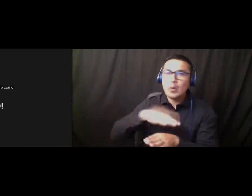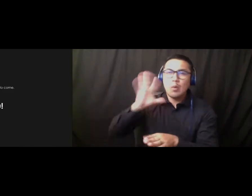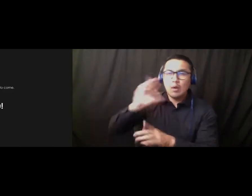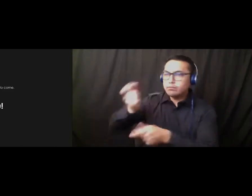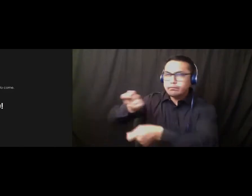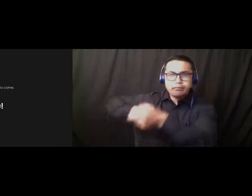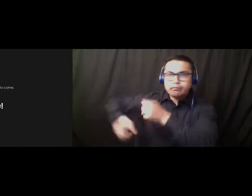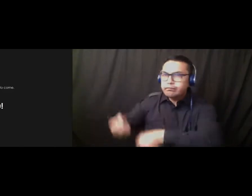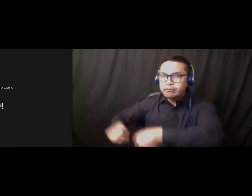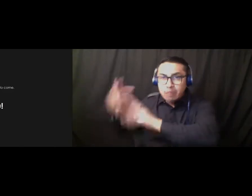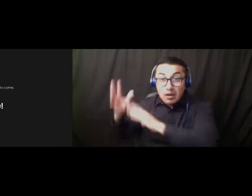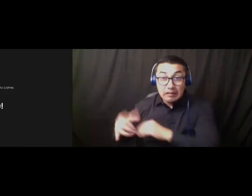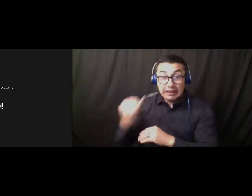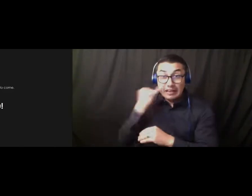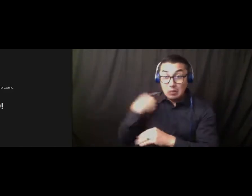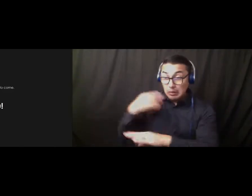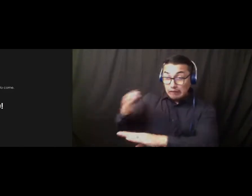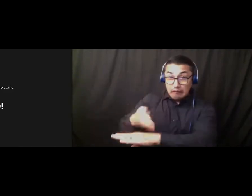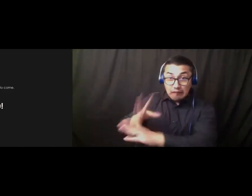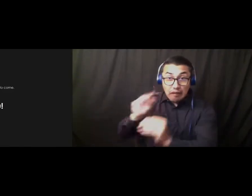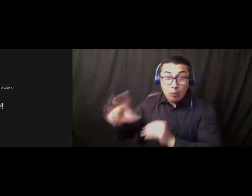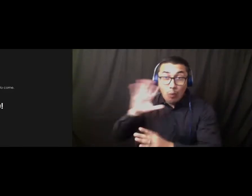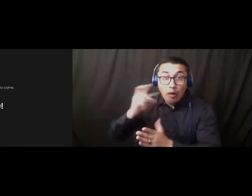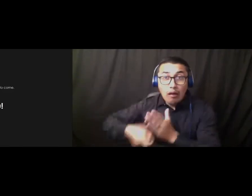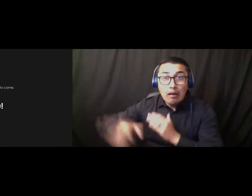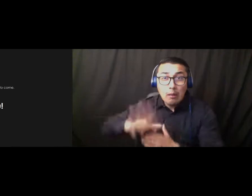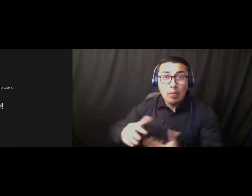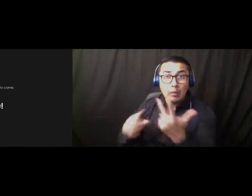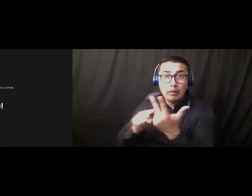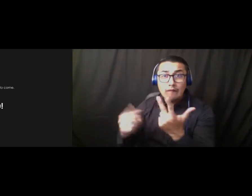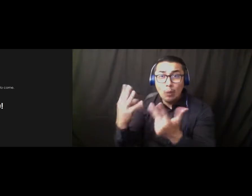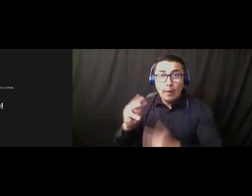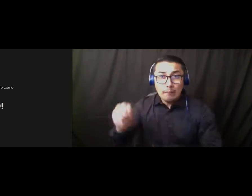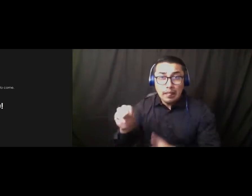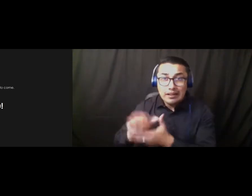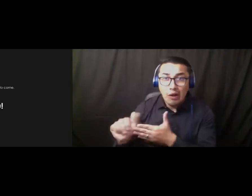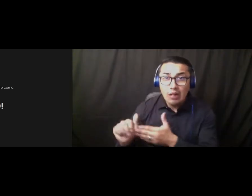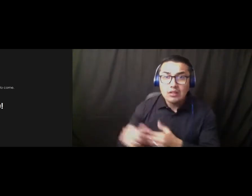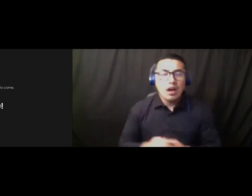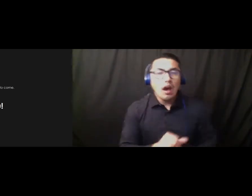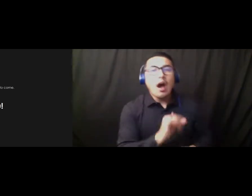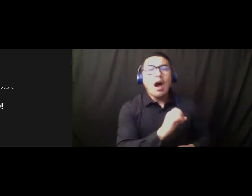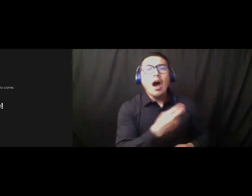about 3, 4 million dollars easy. Okay. Thank you. Oh, I have a question I'd